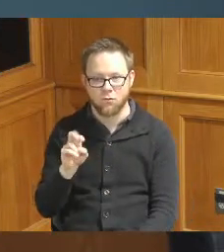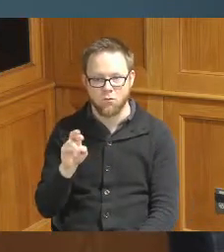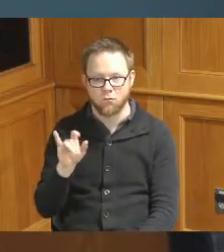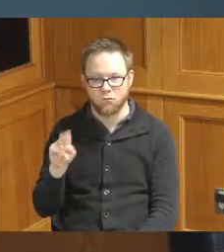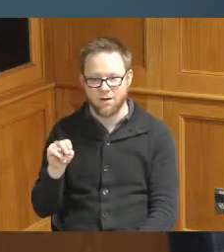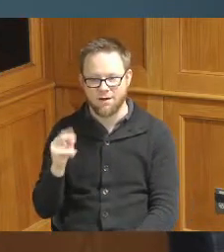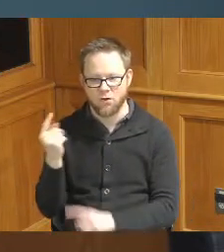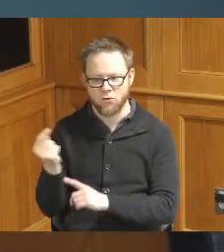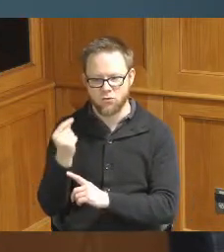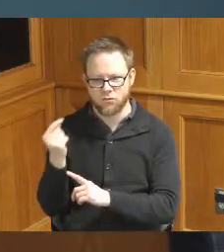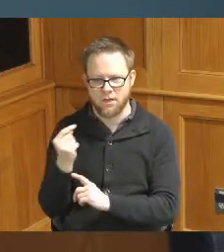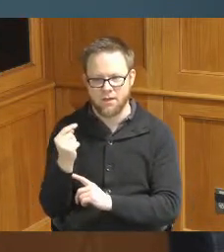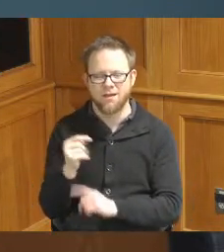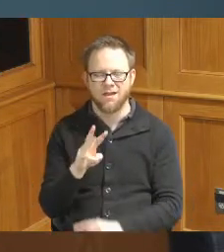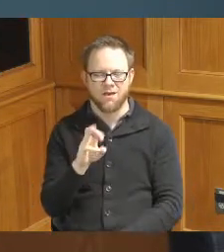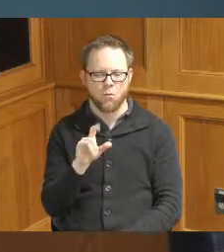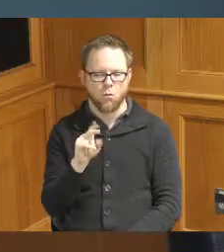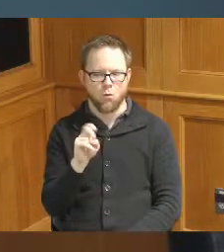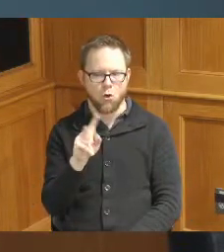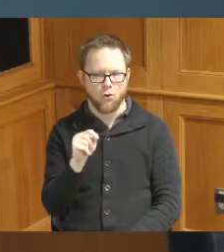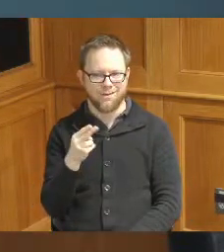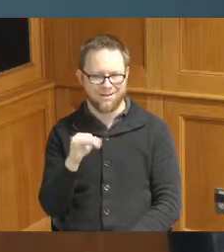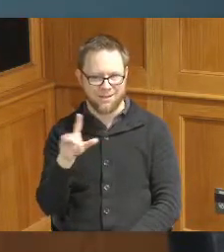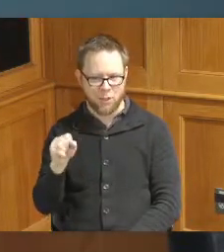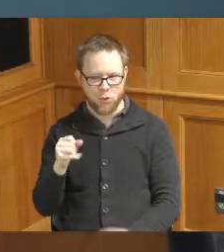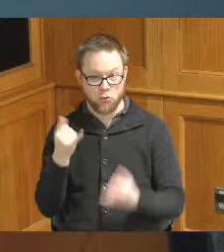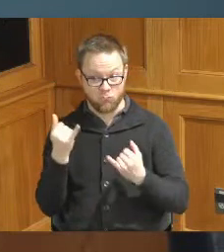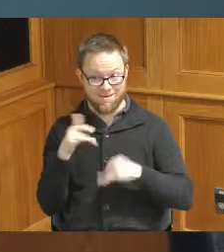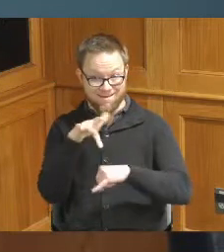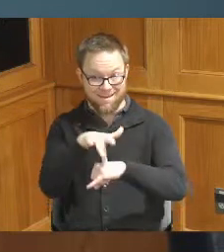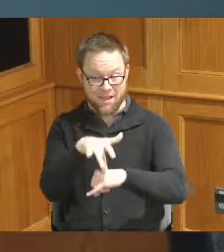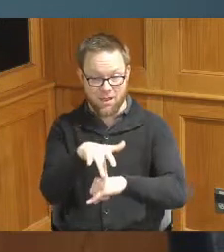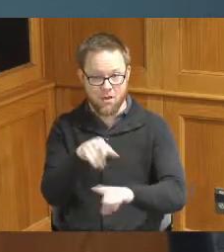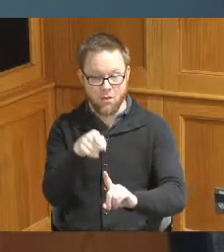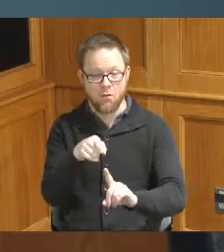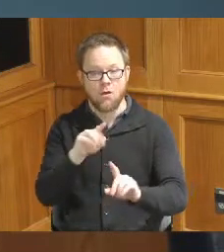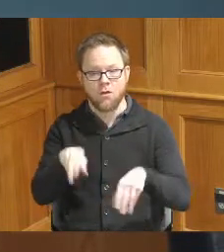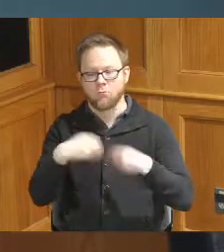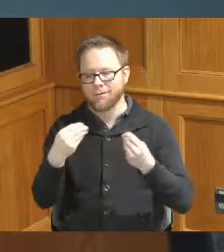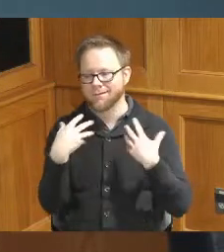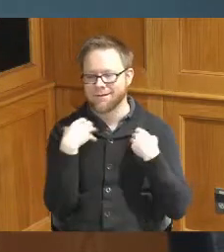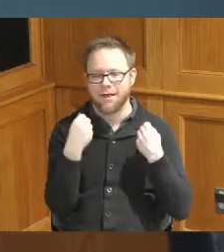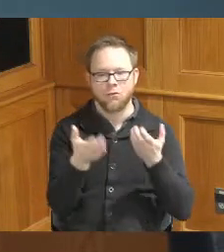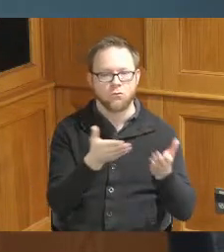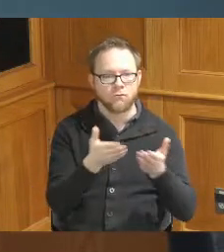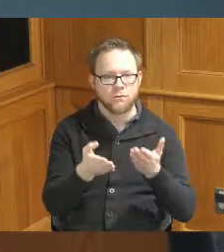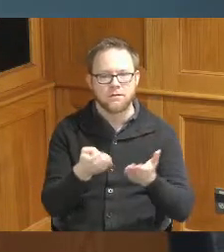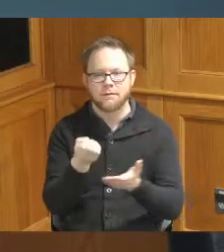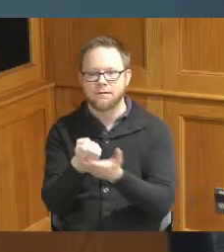in Walnut Hills right now as we speak providing Health Services as well as economic Services